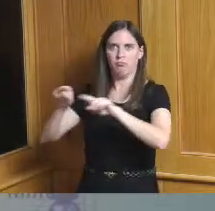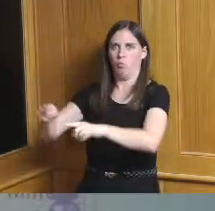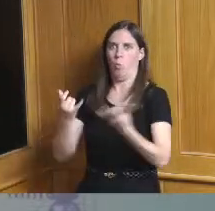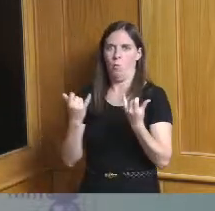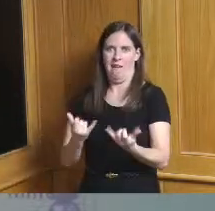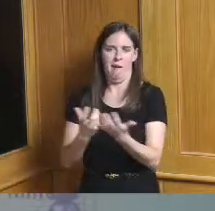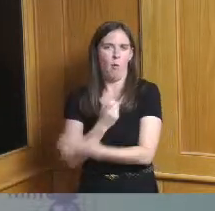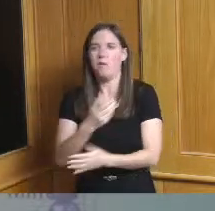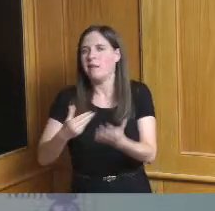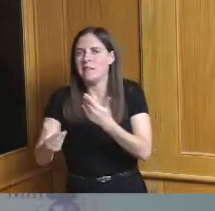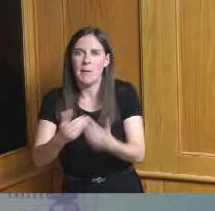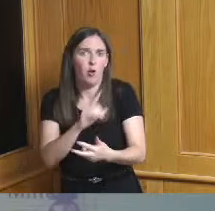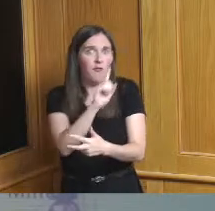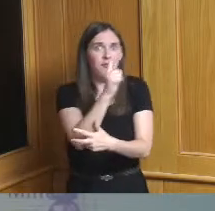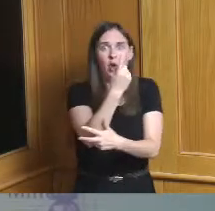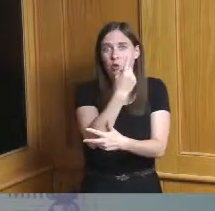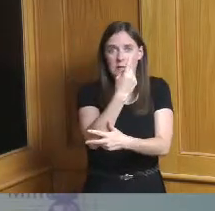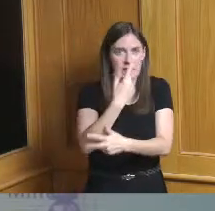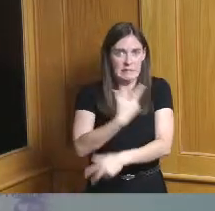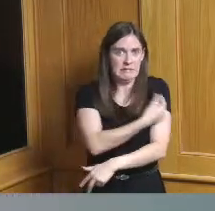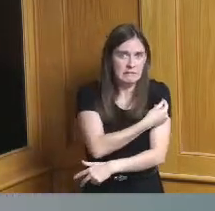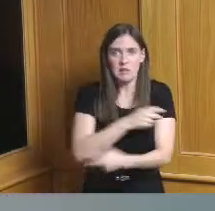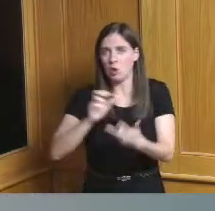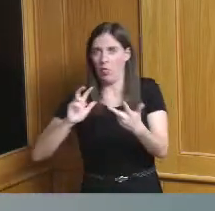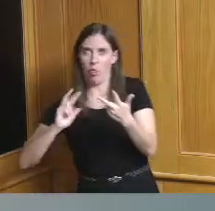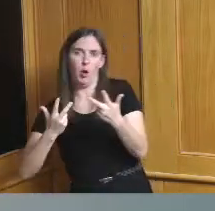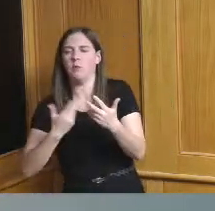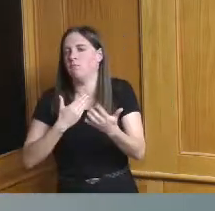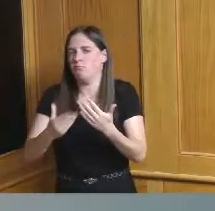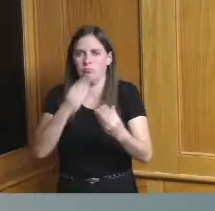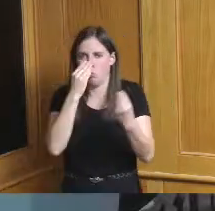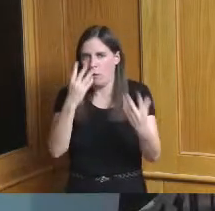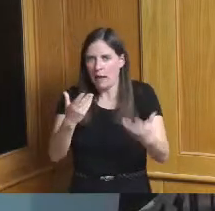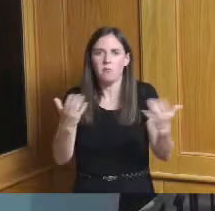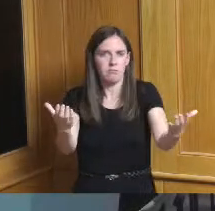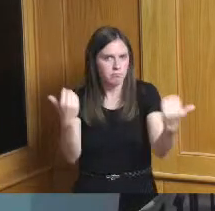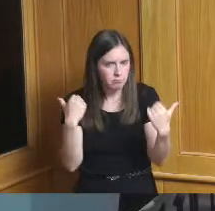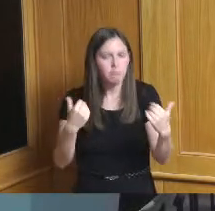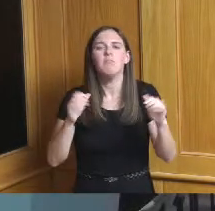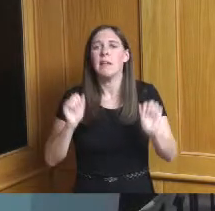your first dose or you need a booster that is all I have prepared but happy to take any questions